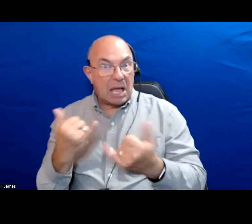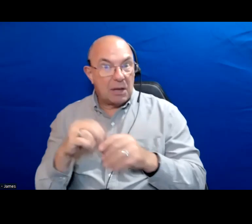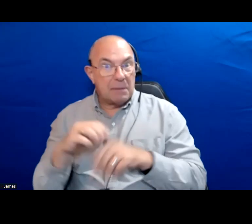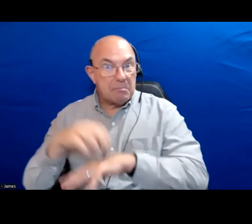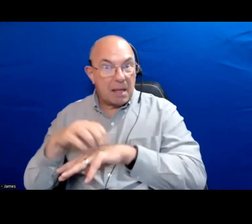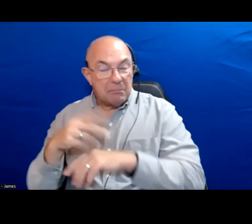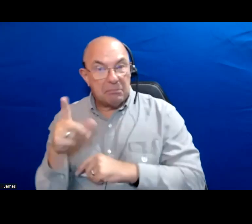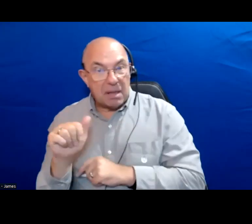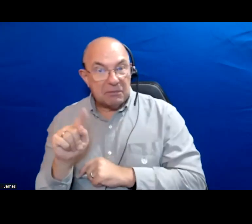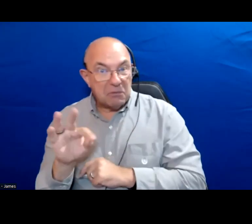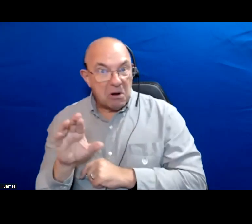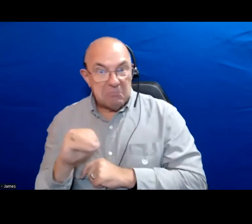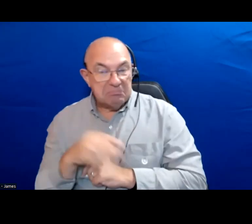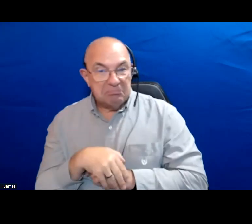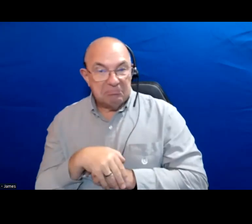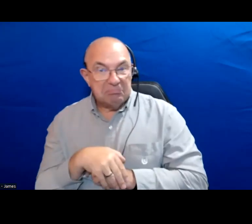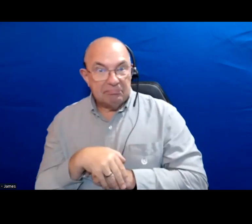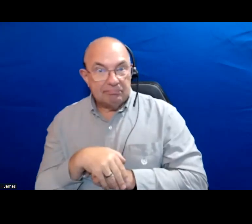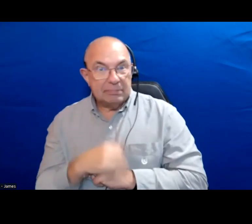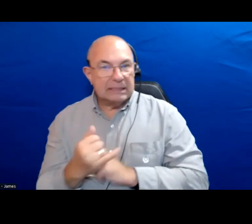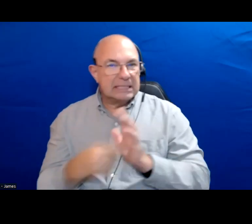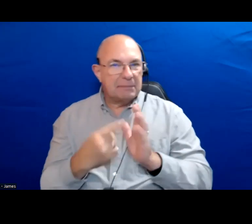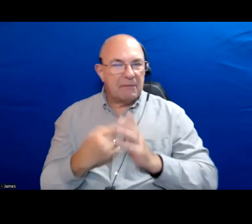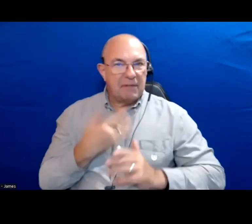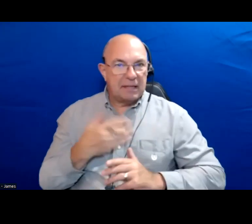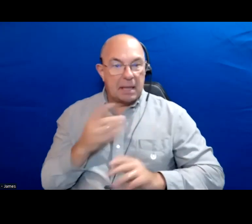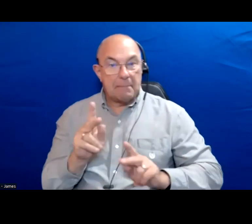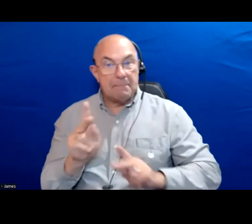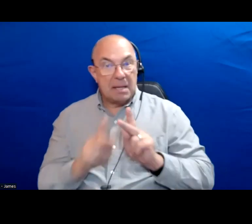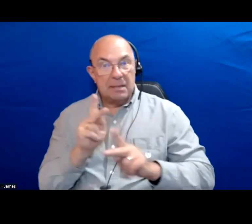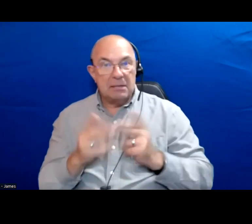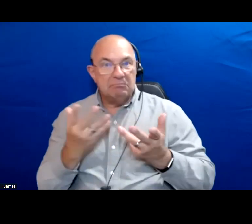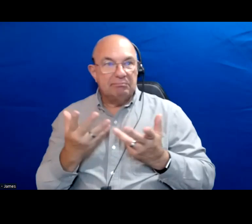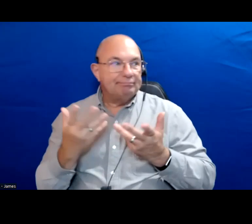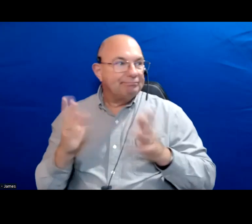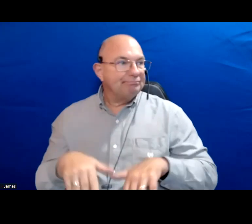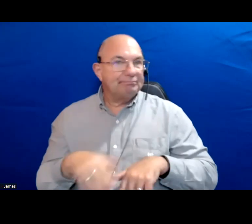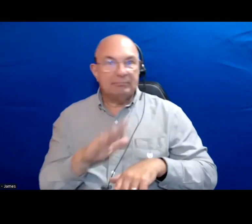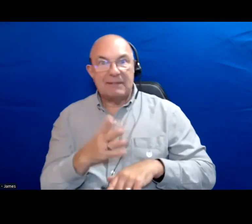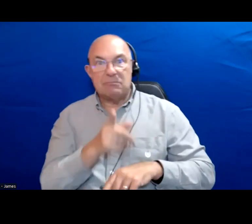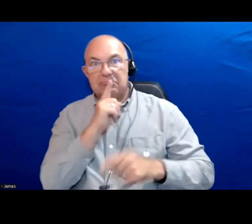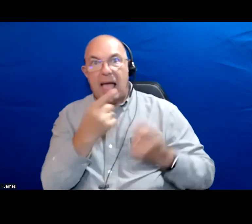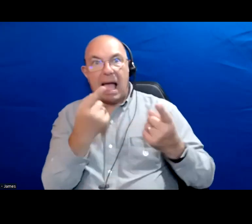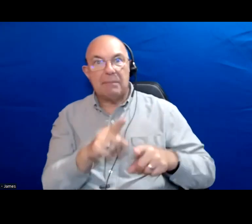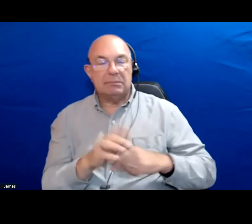I do get the sense sometimes that candidates are acting almost like it did not happen and that it did not exist.